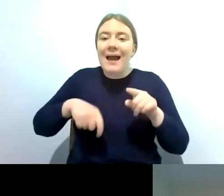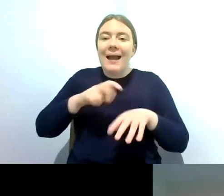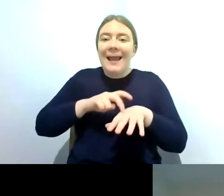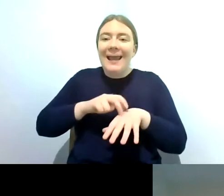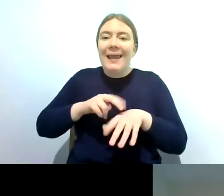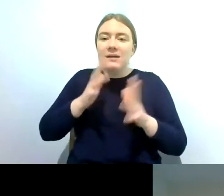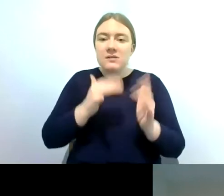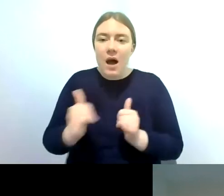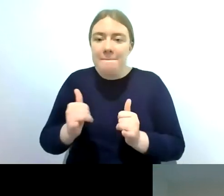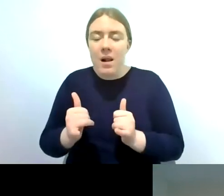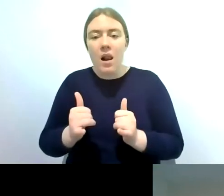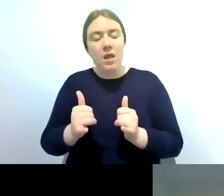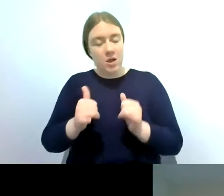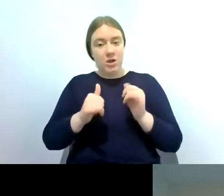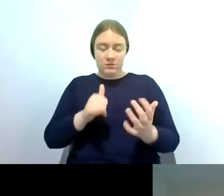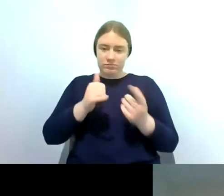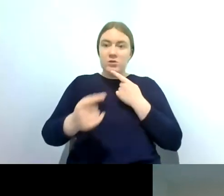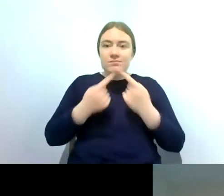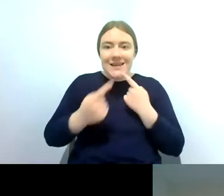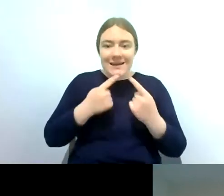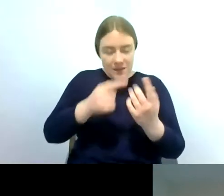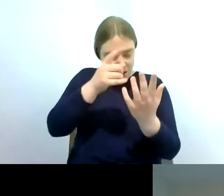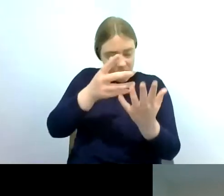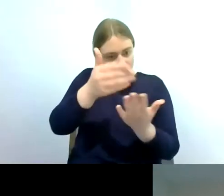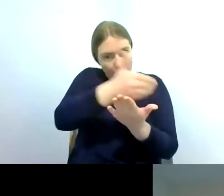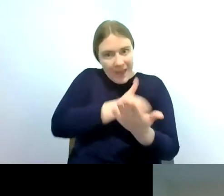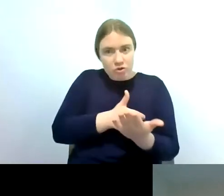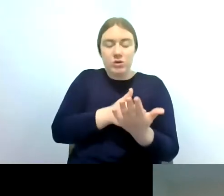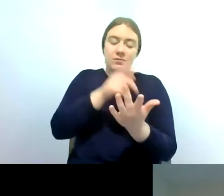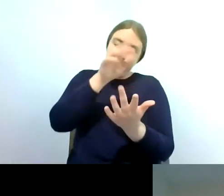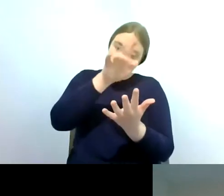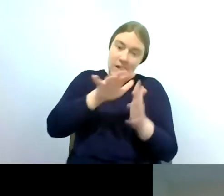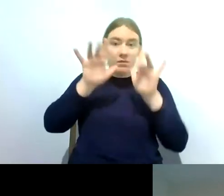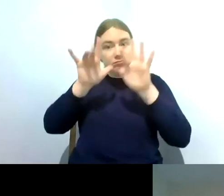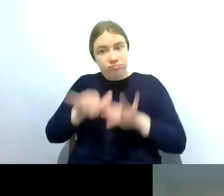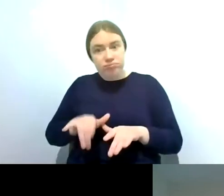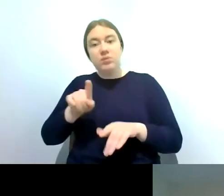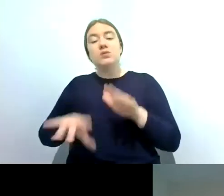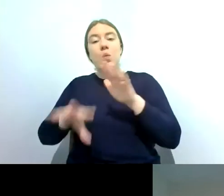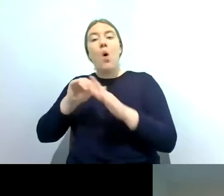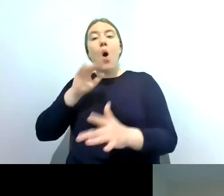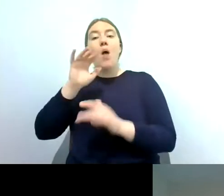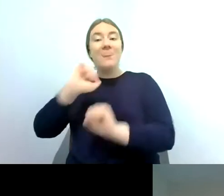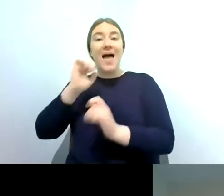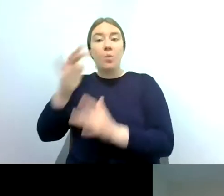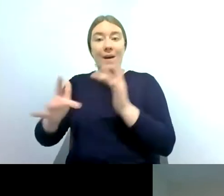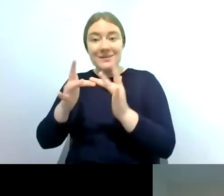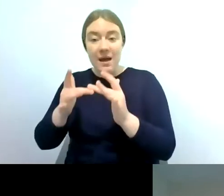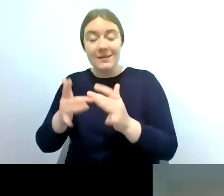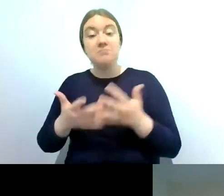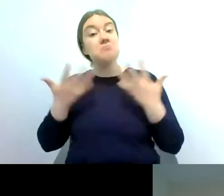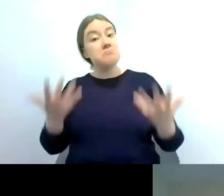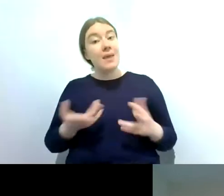website and submit your data there if you go out and look for adults and or if you if you're moth